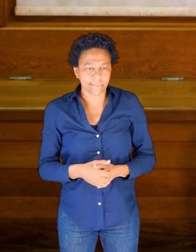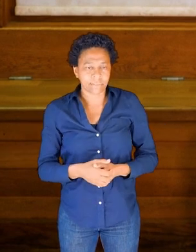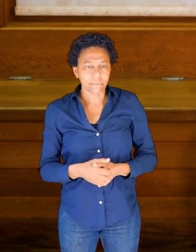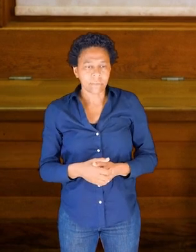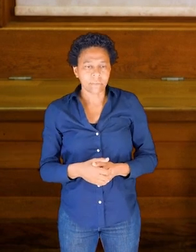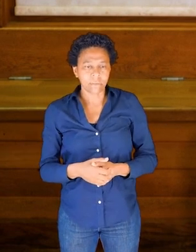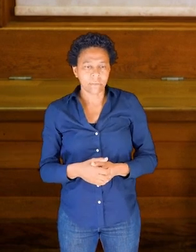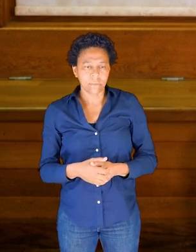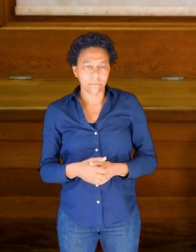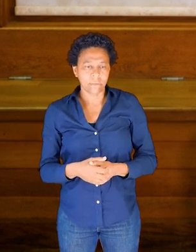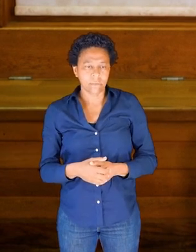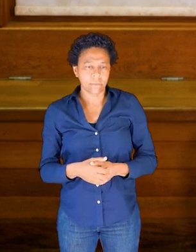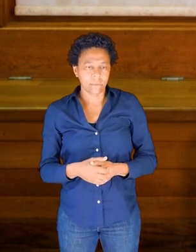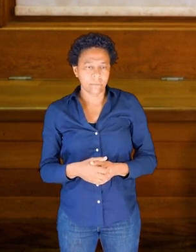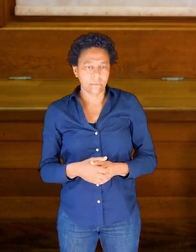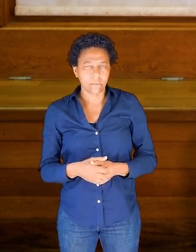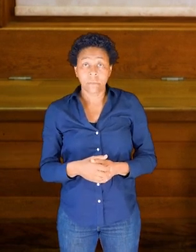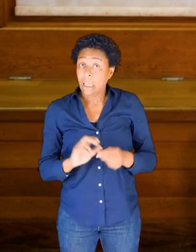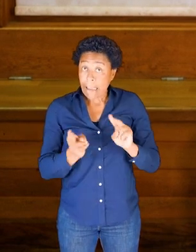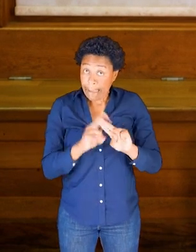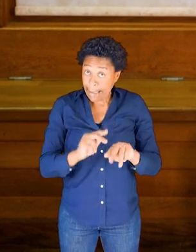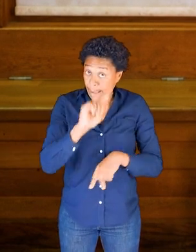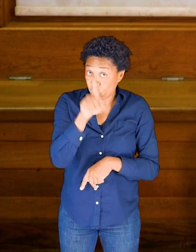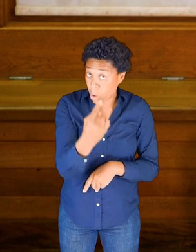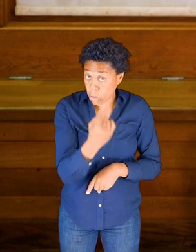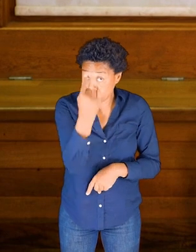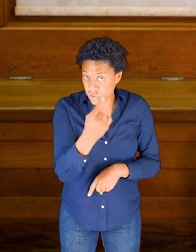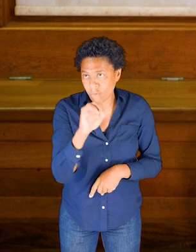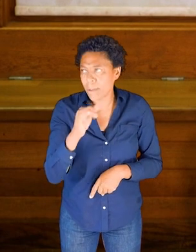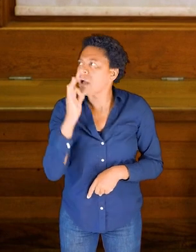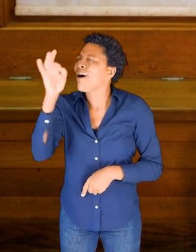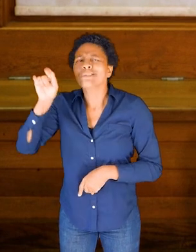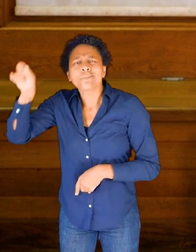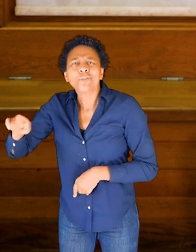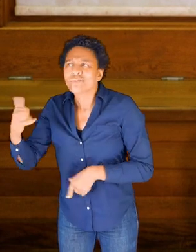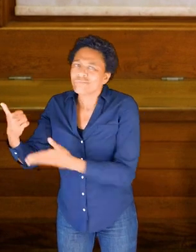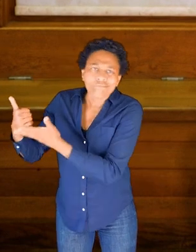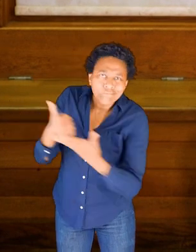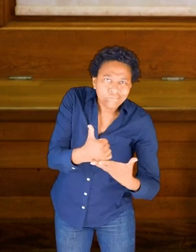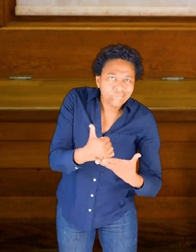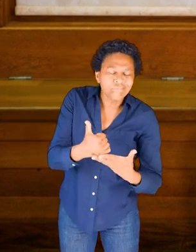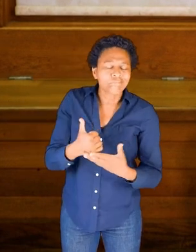And if you're not sure how to do that, just see if you can find someone to give you a hand.